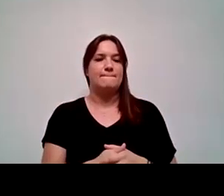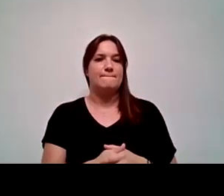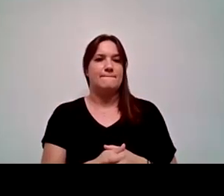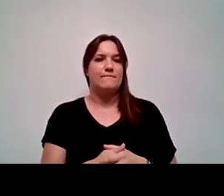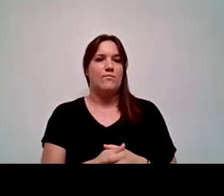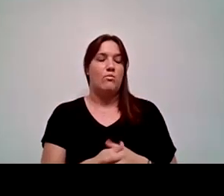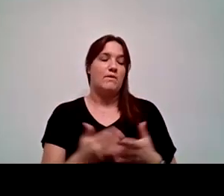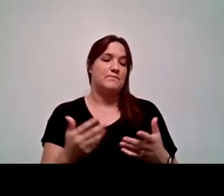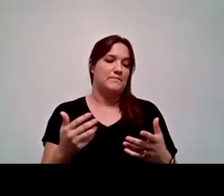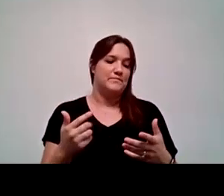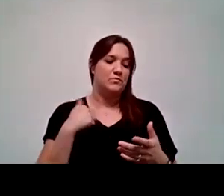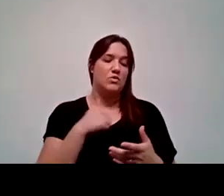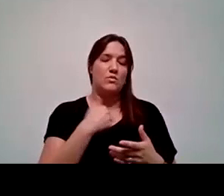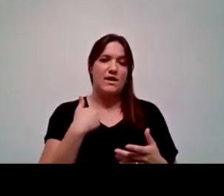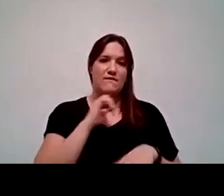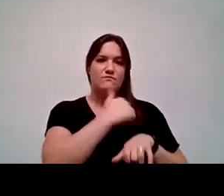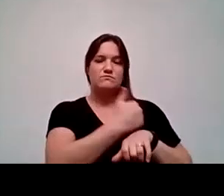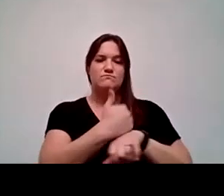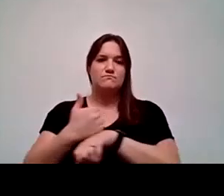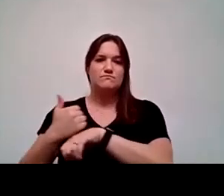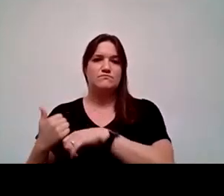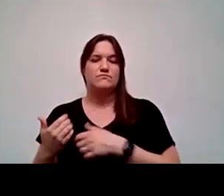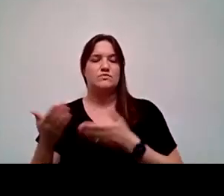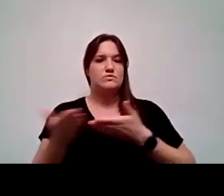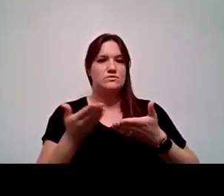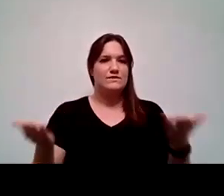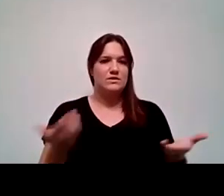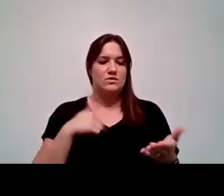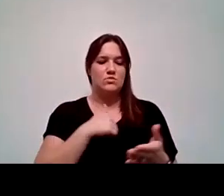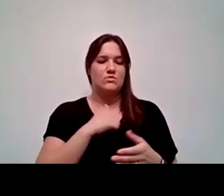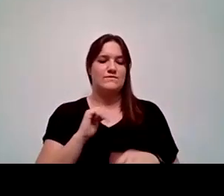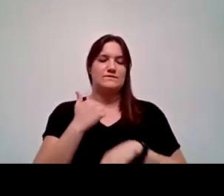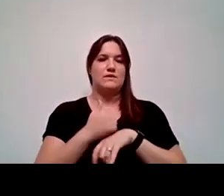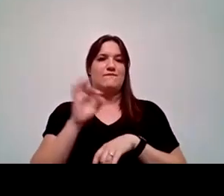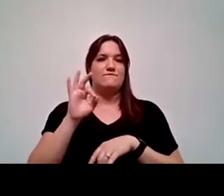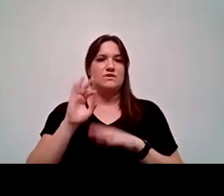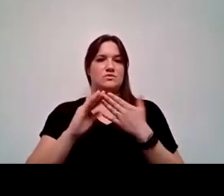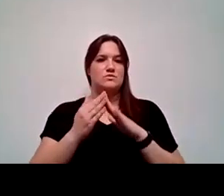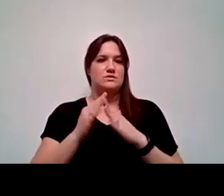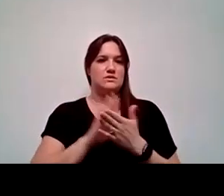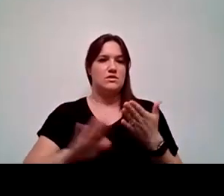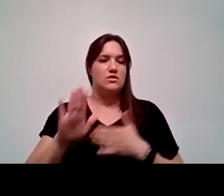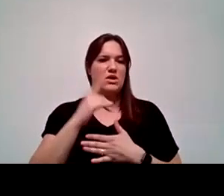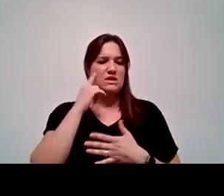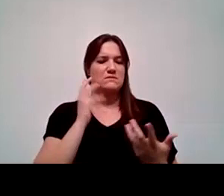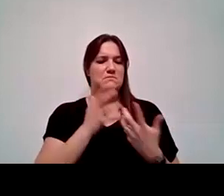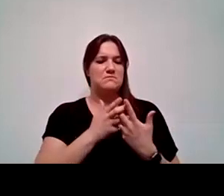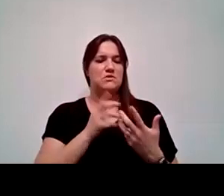While we have structures for serving at Fresno City College that we've set up and I think it aligns pretty well with some of the definitions